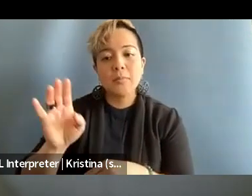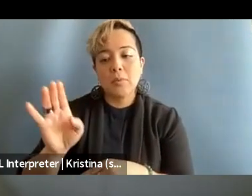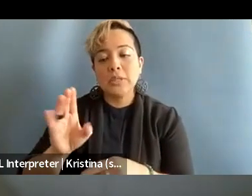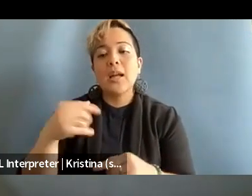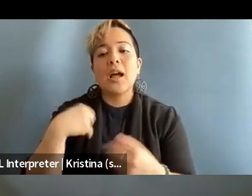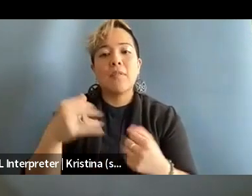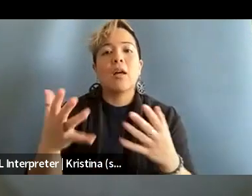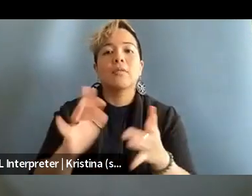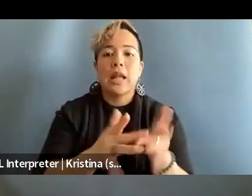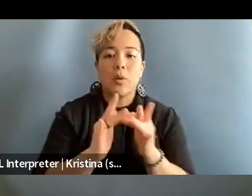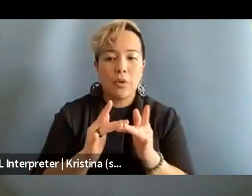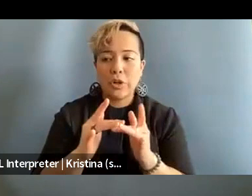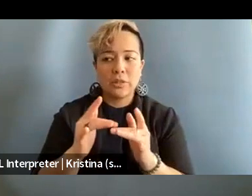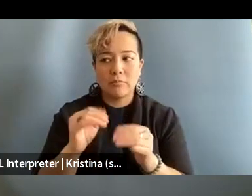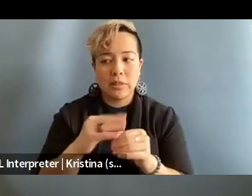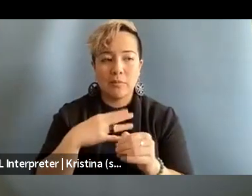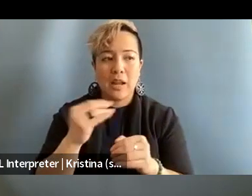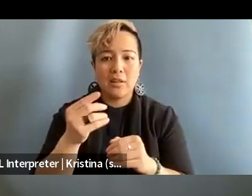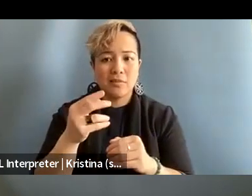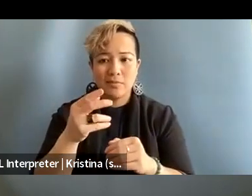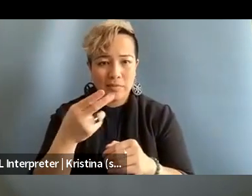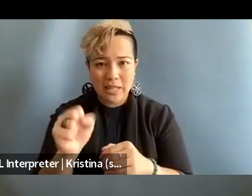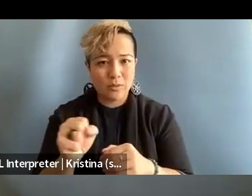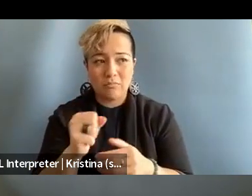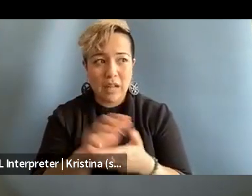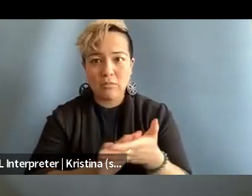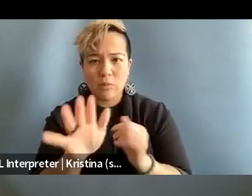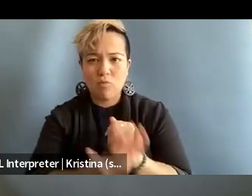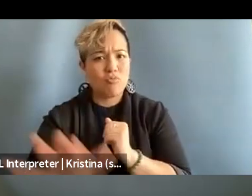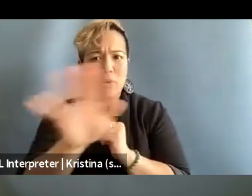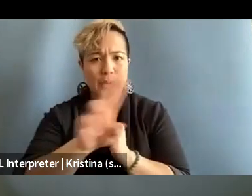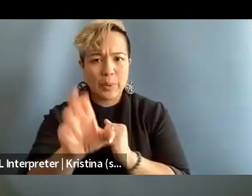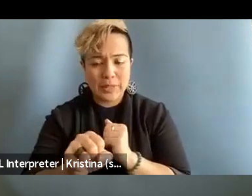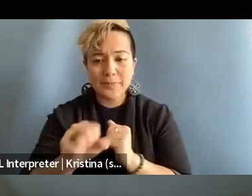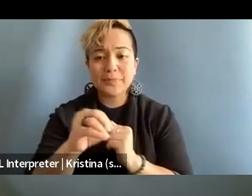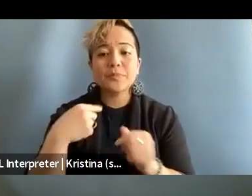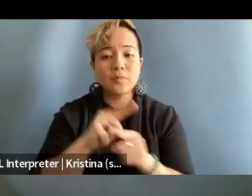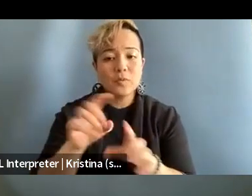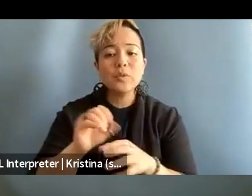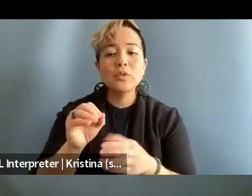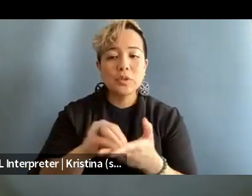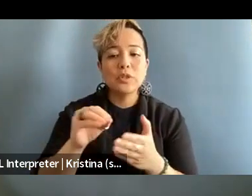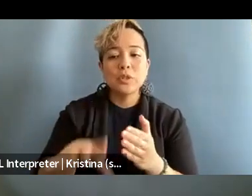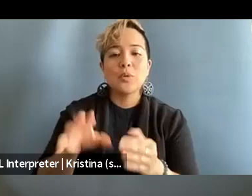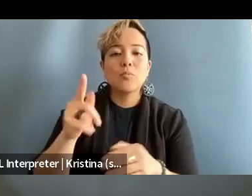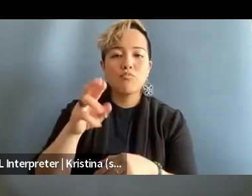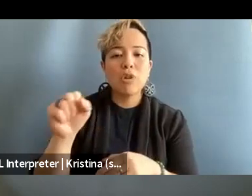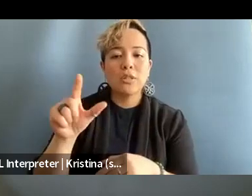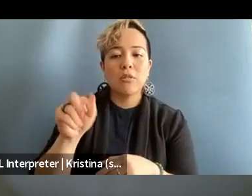in colleges across the country and high school journalists that I've worked with, and also through the Student Press Law Center, which I am a board member for.